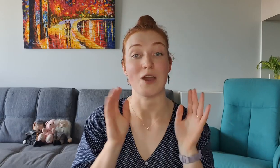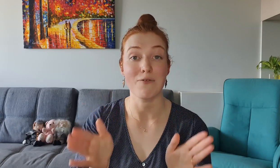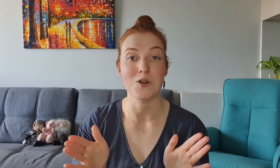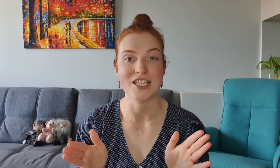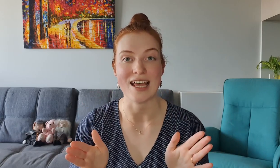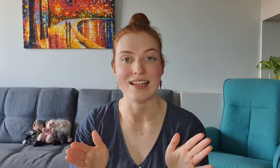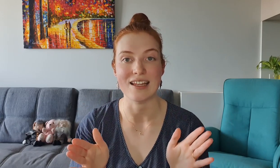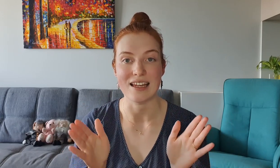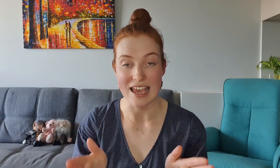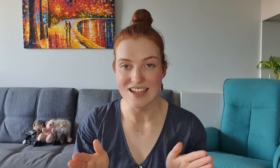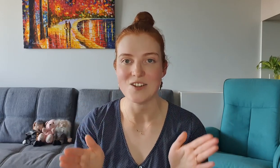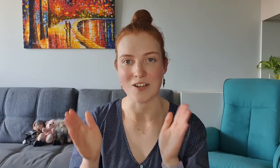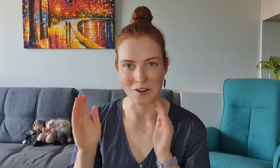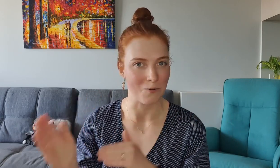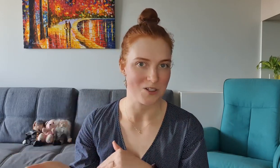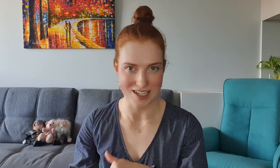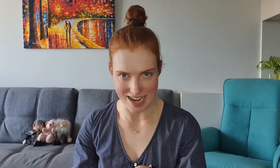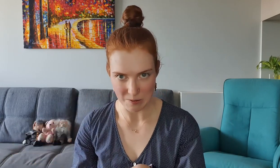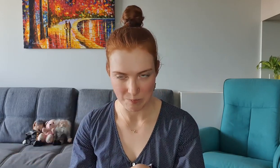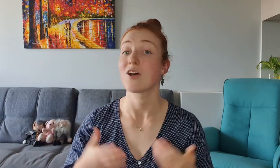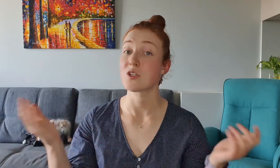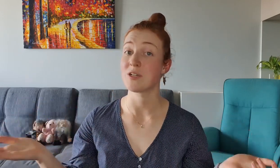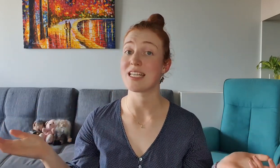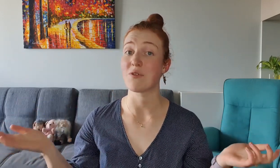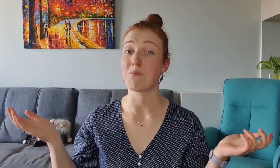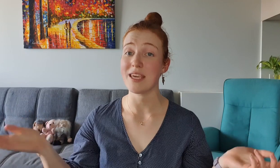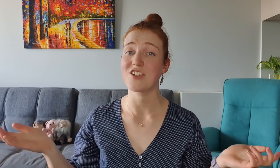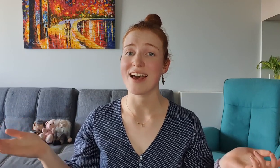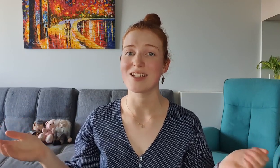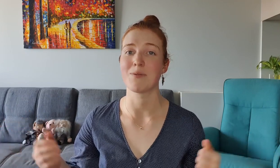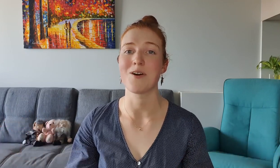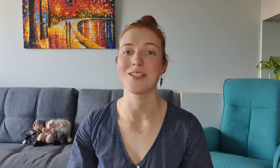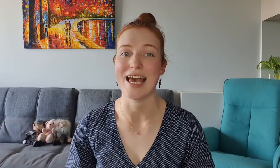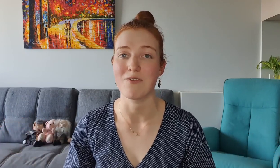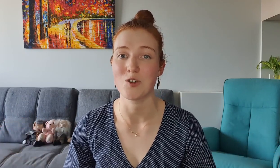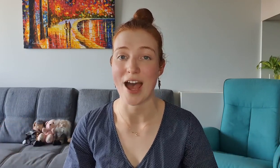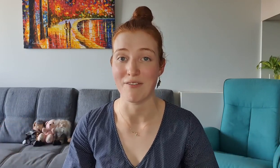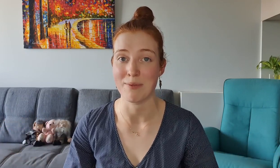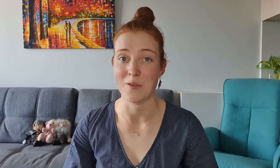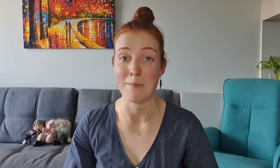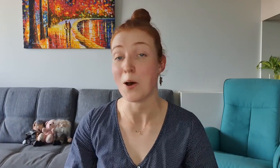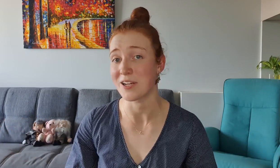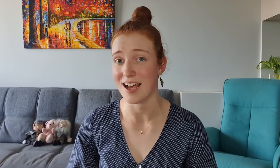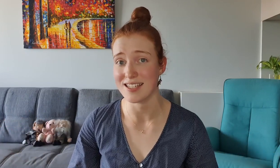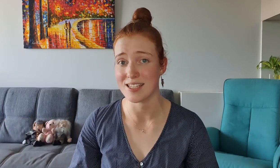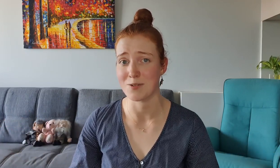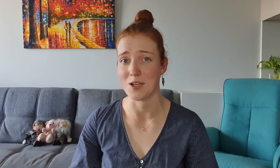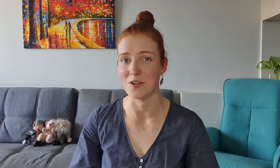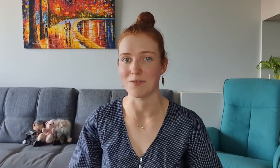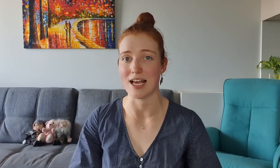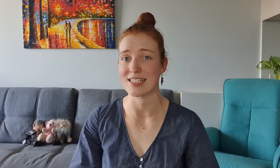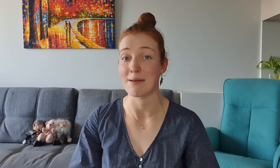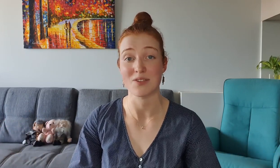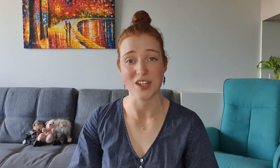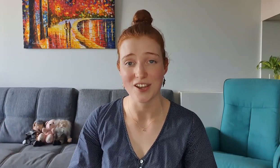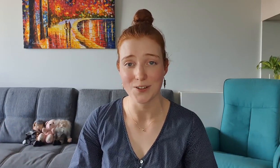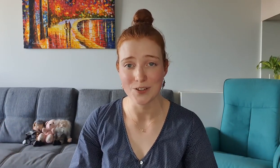and if you haven't watched that yet you can go watch it now I also wanted to give a big shout out to Because Language for having me on their podcast as a result of last time's video